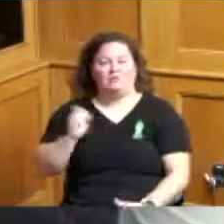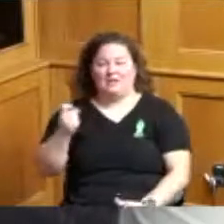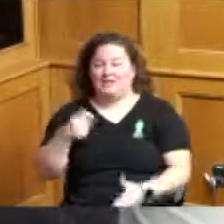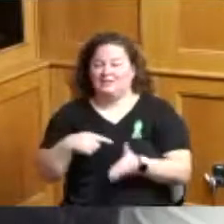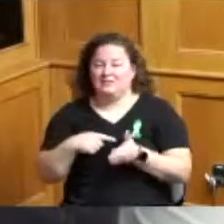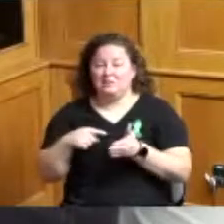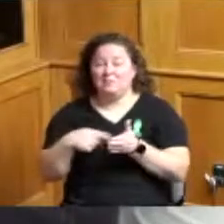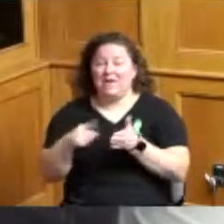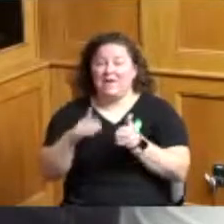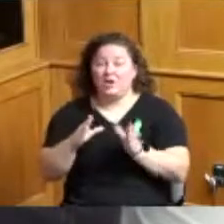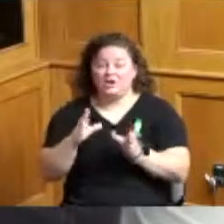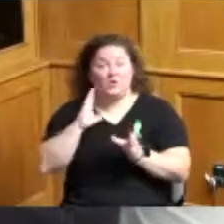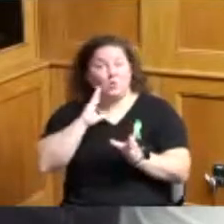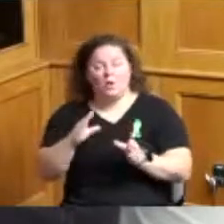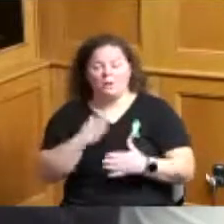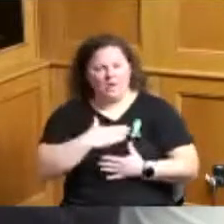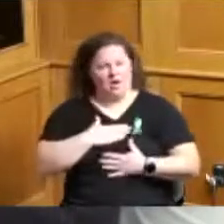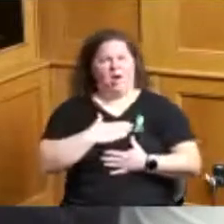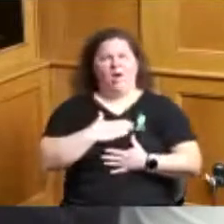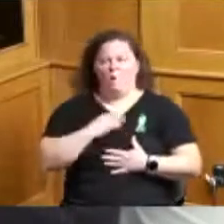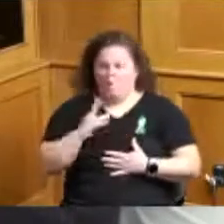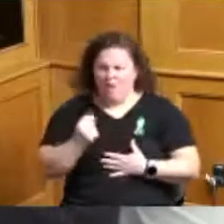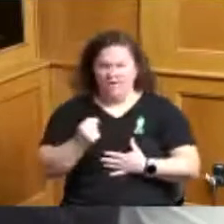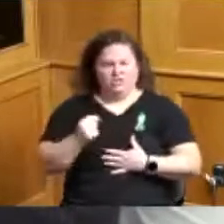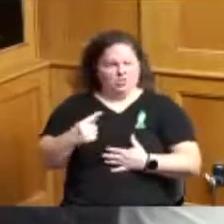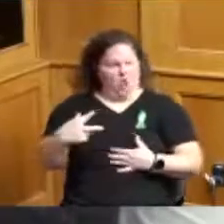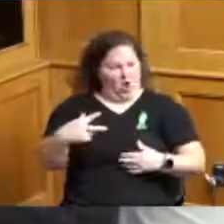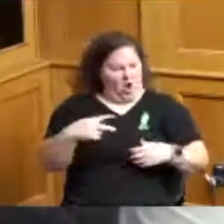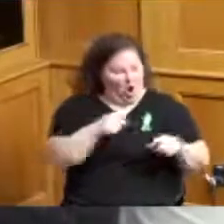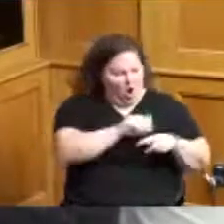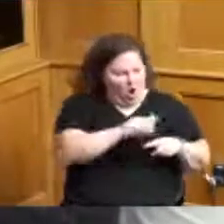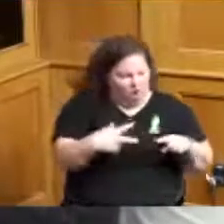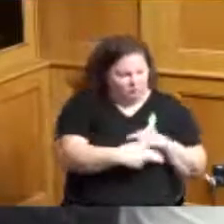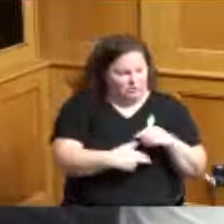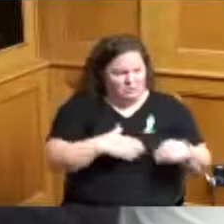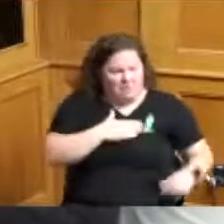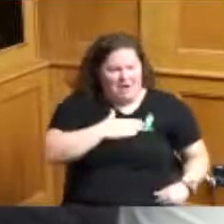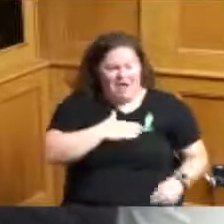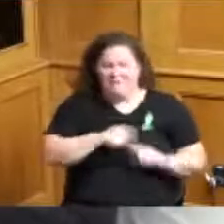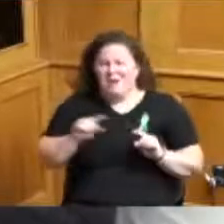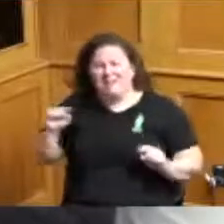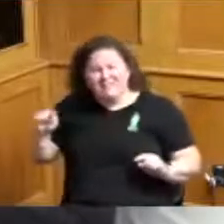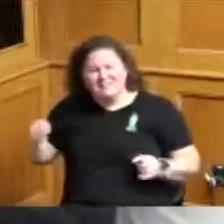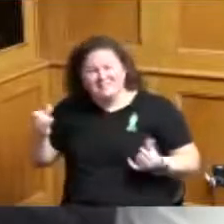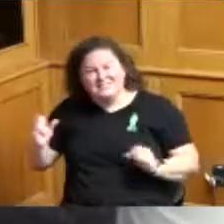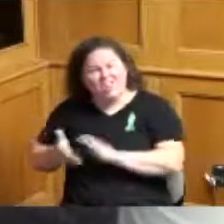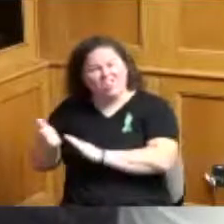a senior says they wanna know why you come tear my stuff off and these people get to run up if